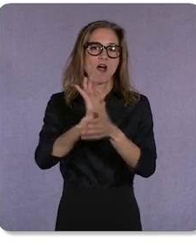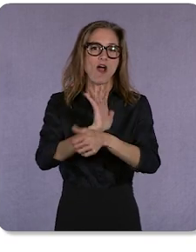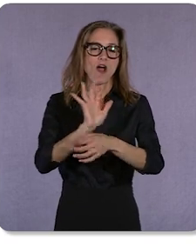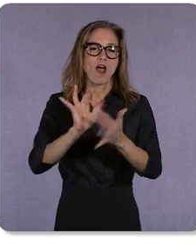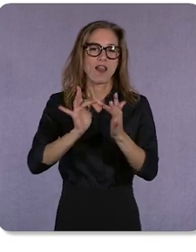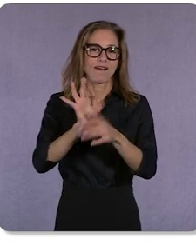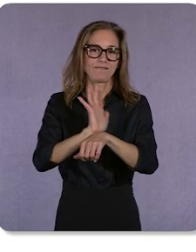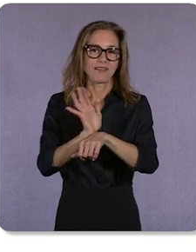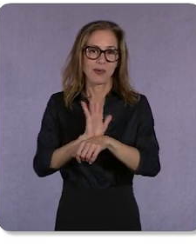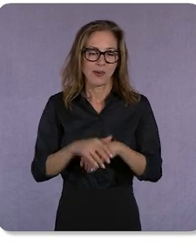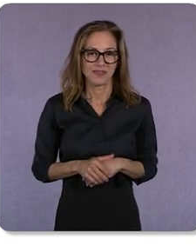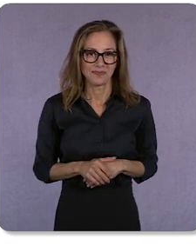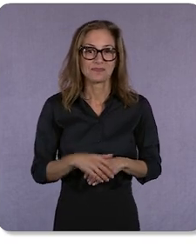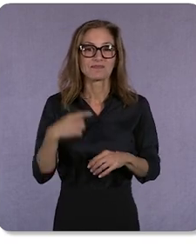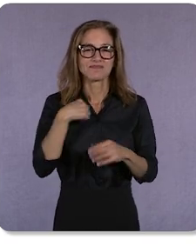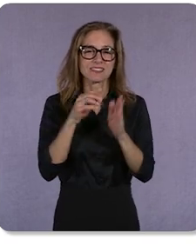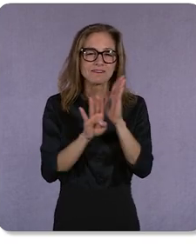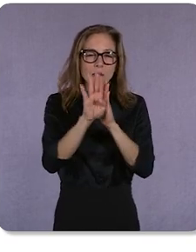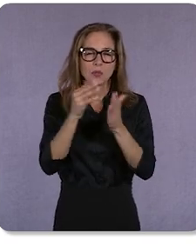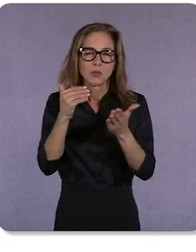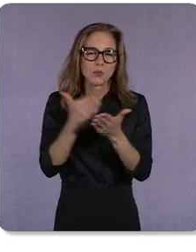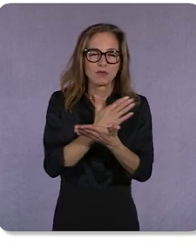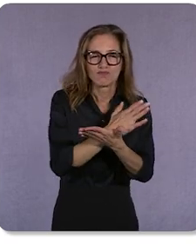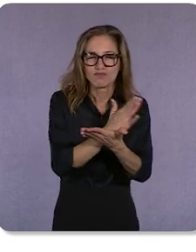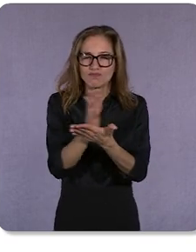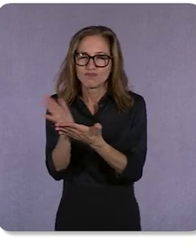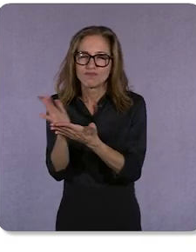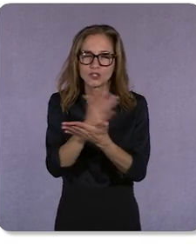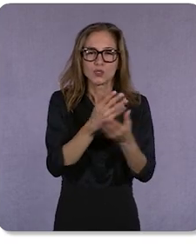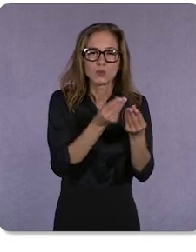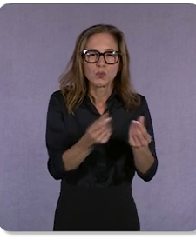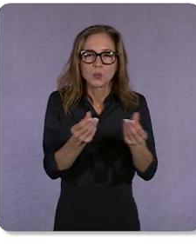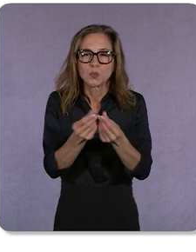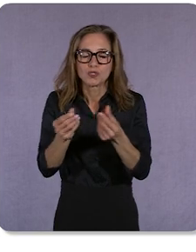We are developing a full range of solutions so you can go all-in on Video, at all stages of